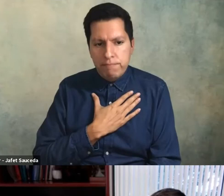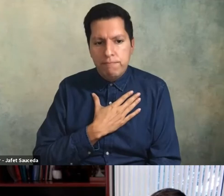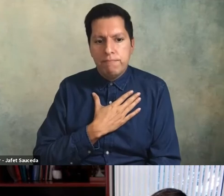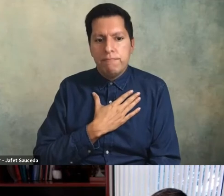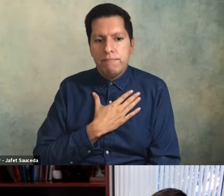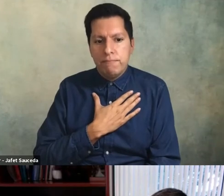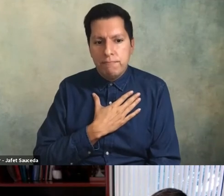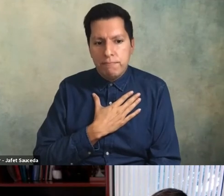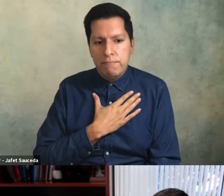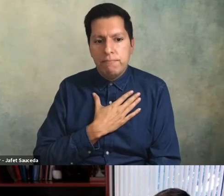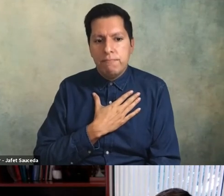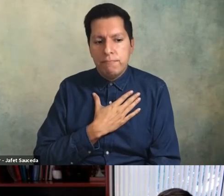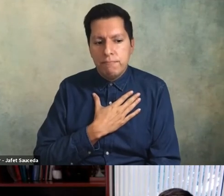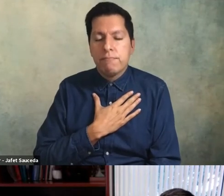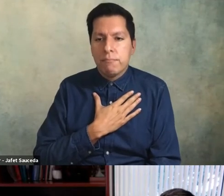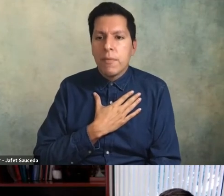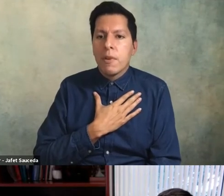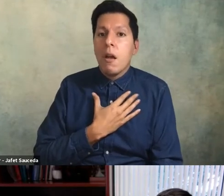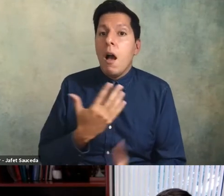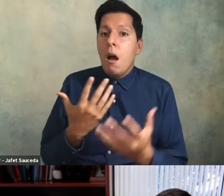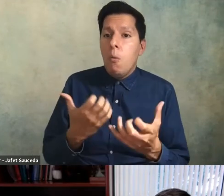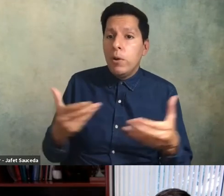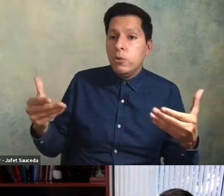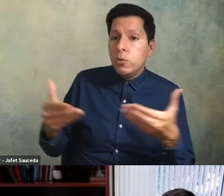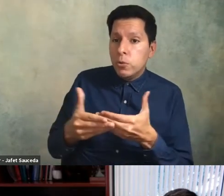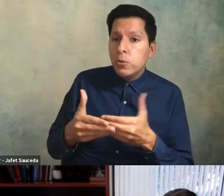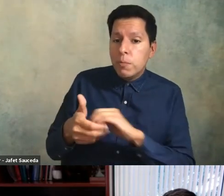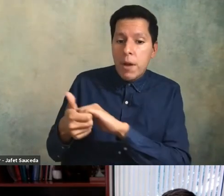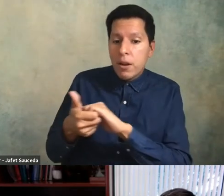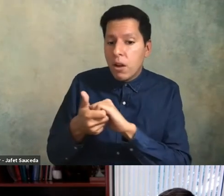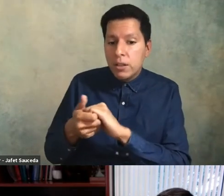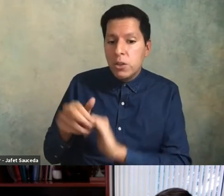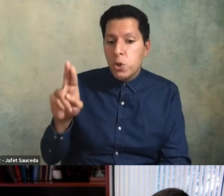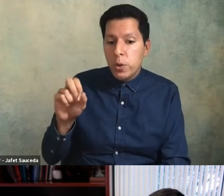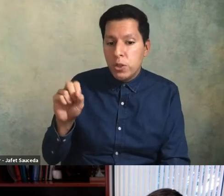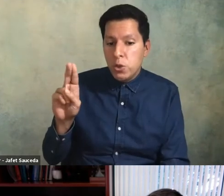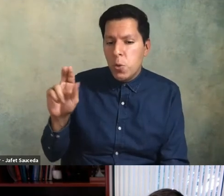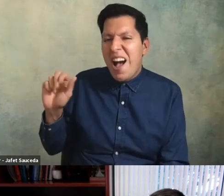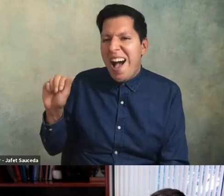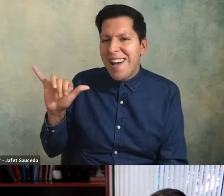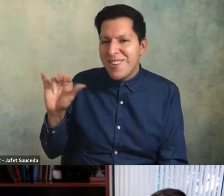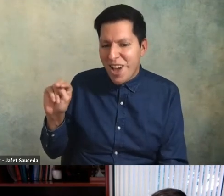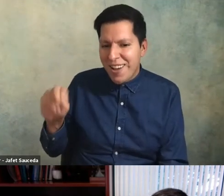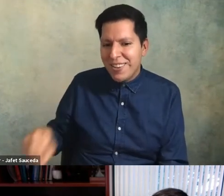um i want to introduce my colleague at the usu ayan jama she's going to also be working with me